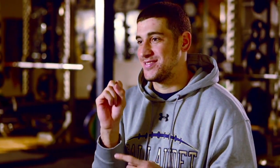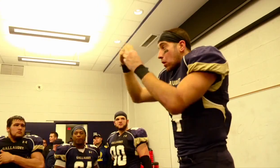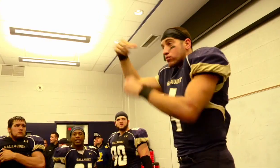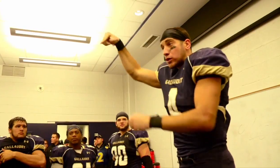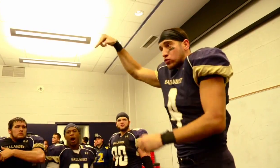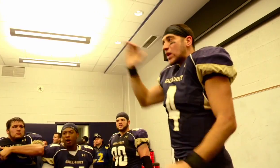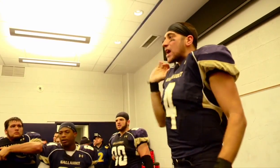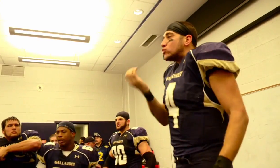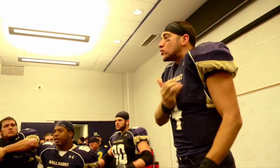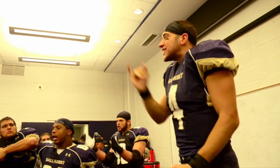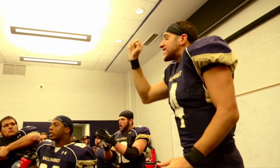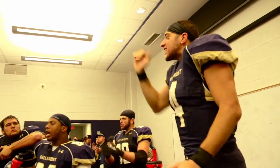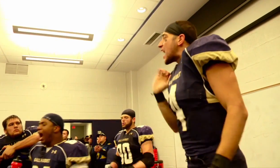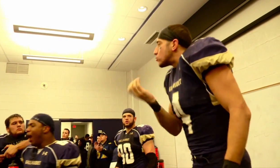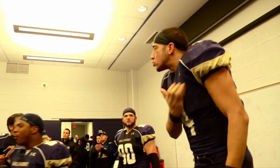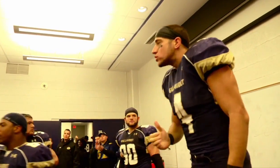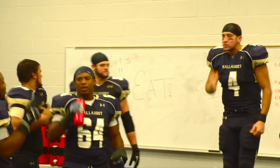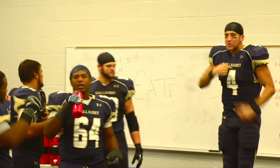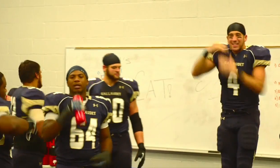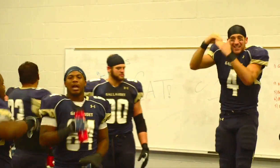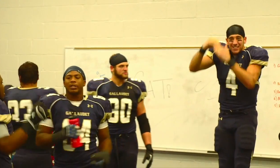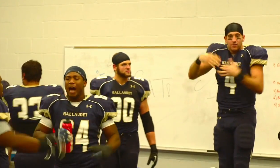(no voice over - players vocalizing)